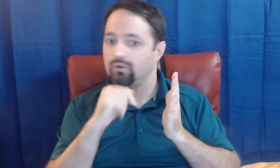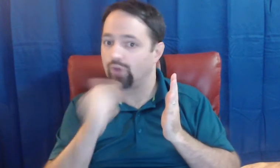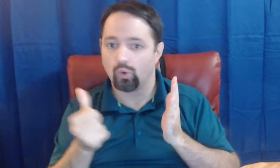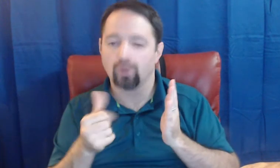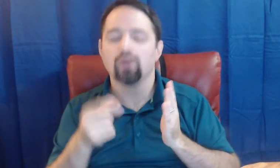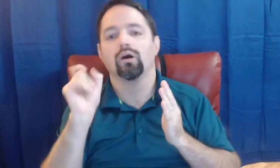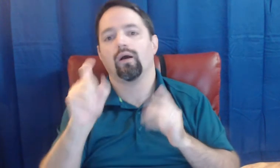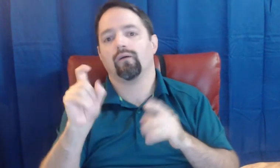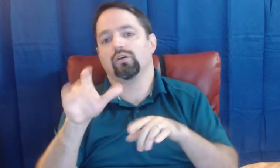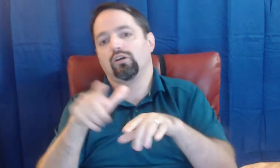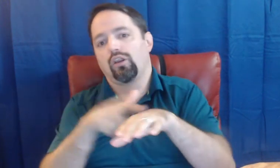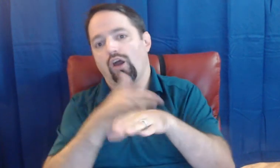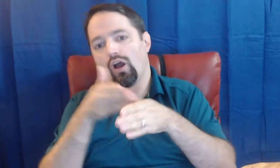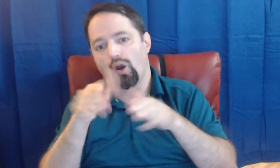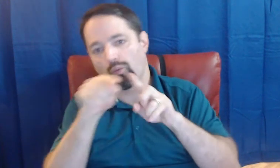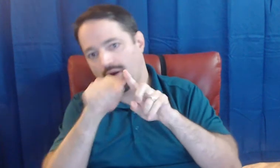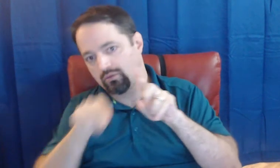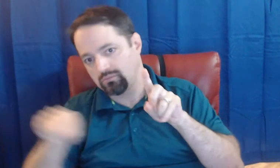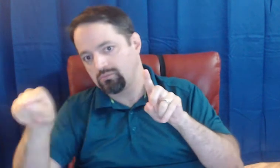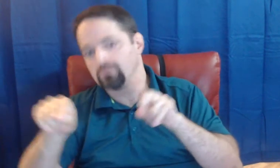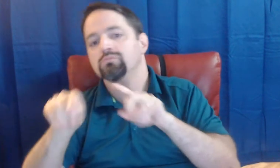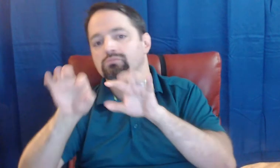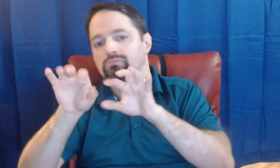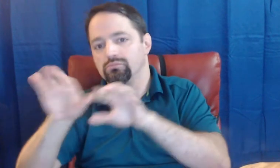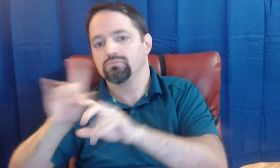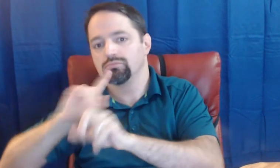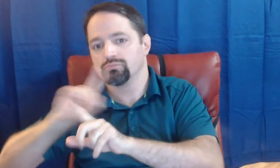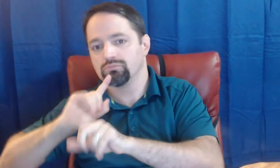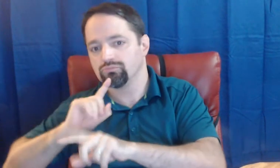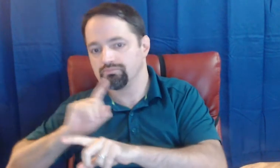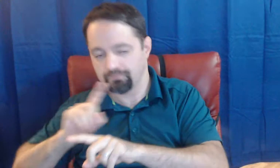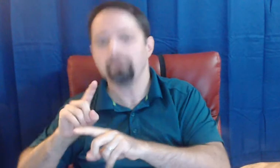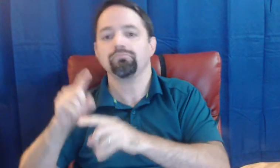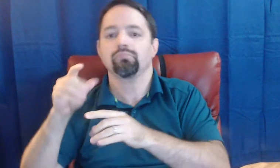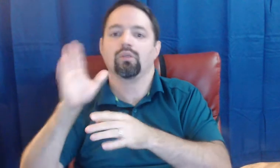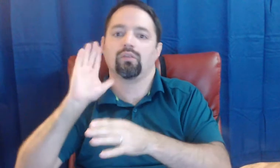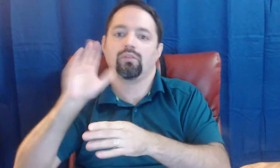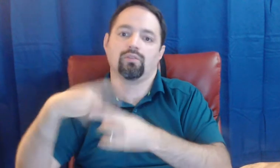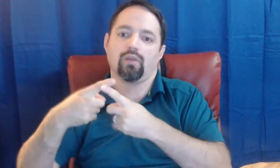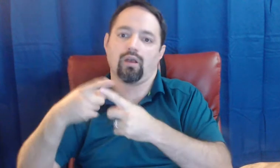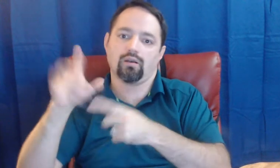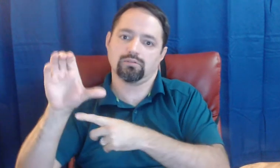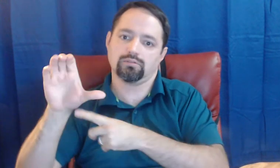if you don't use that card, you have to go the long way and answer questions